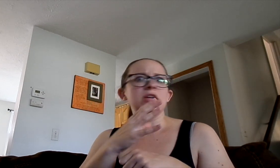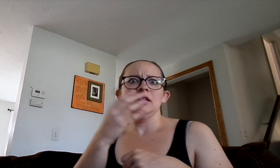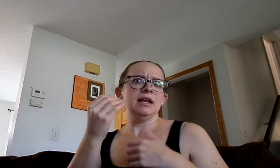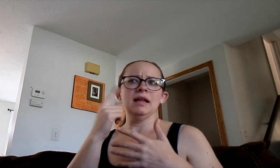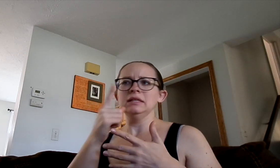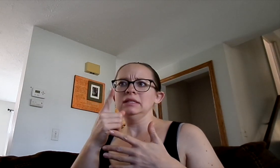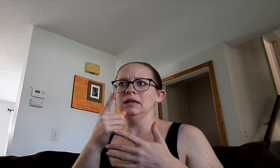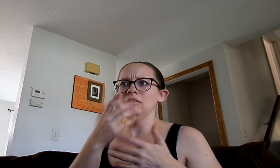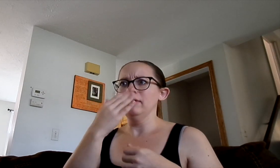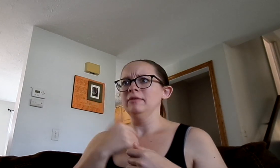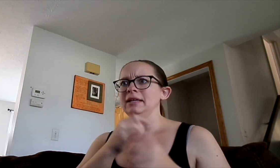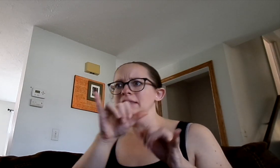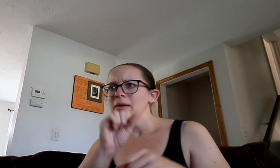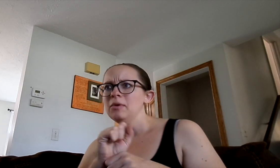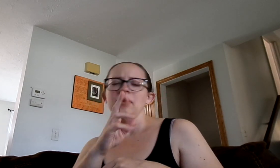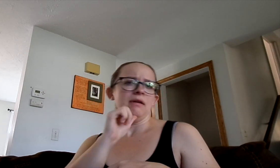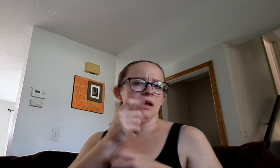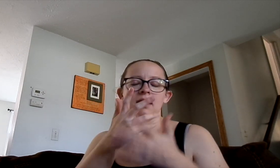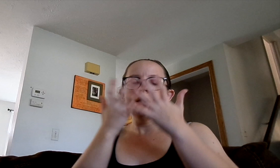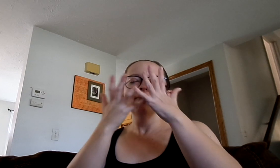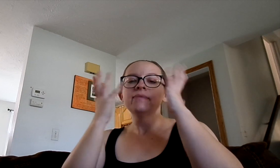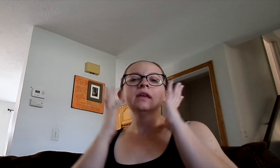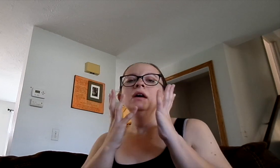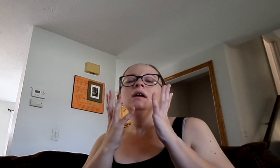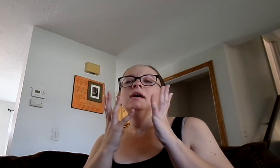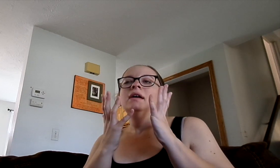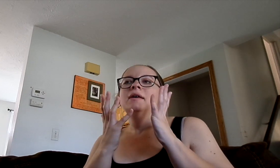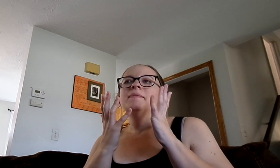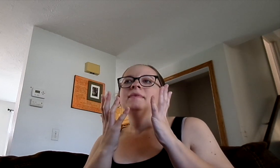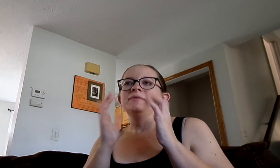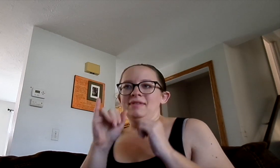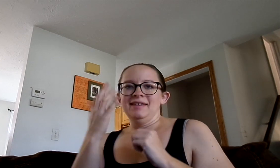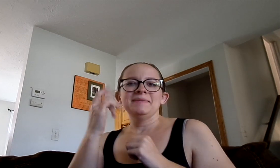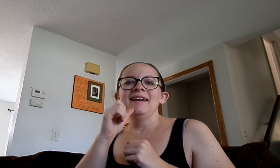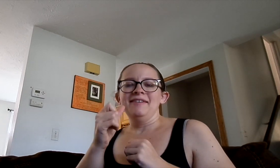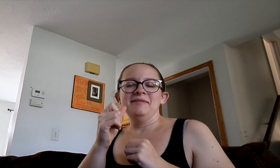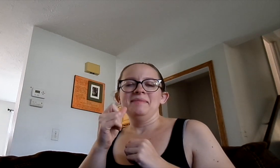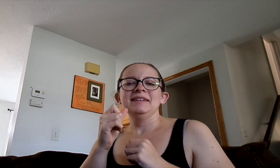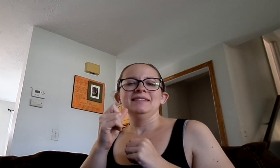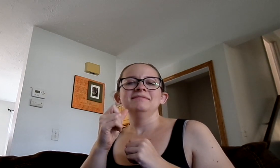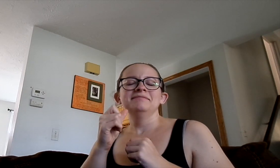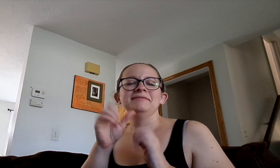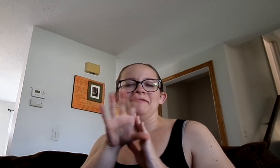What about work? Is it good for me to stay at the job or not? (heavy sigh) So....